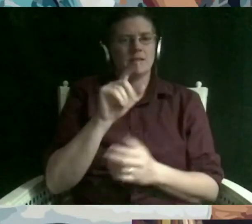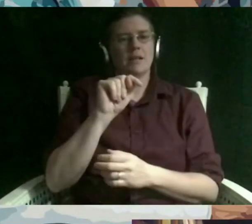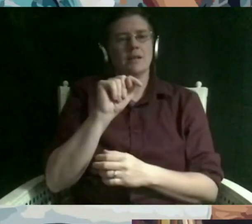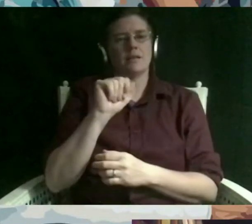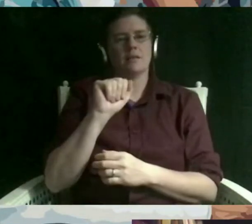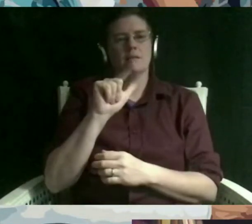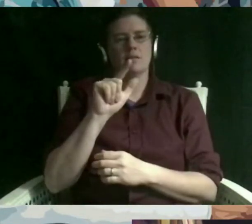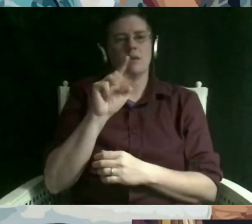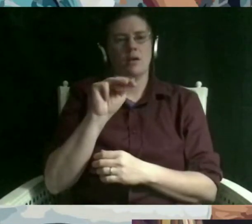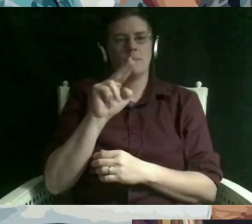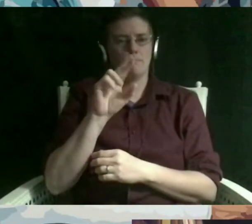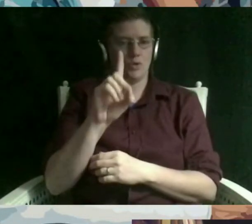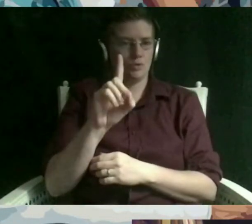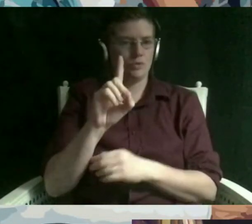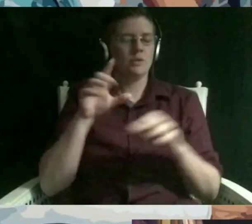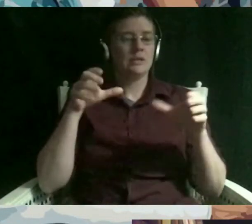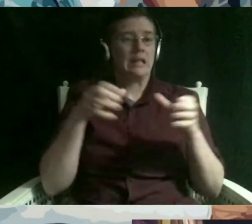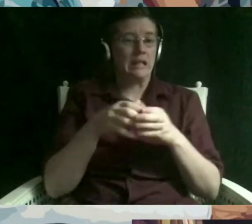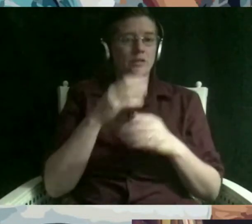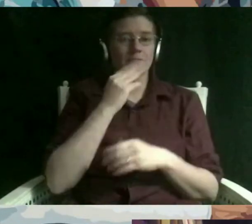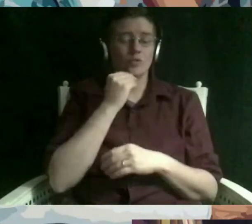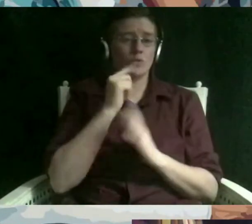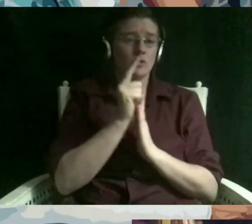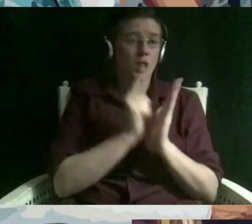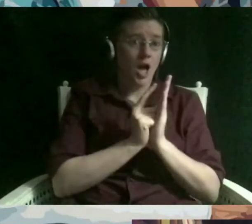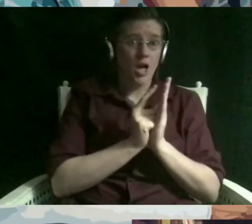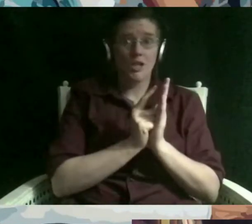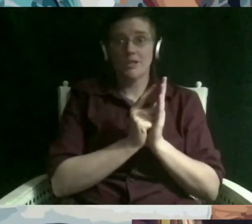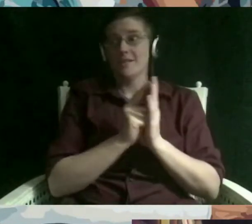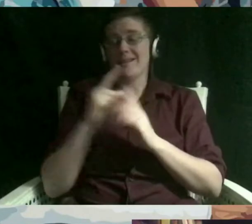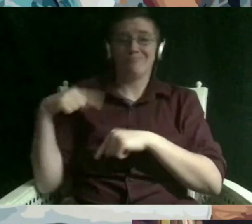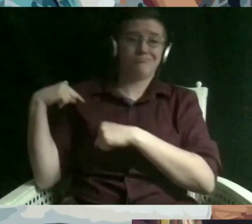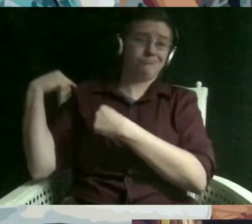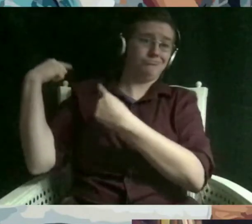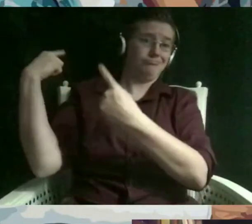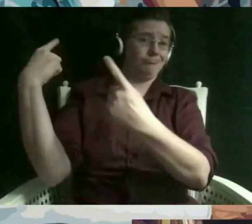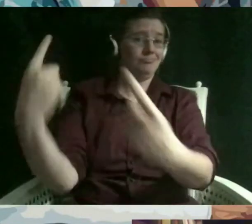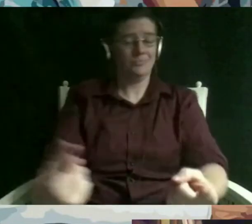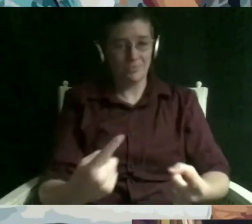that has come to exist over that came to exist over hundreds of years of rabbis arguing with